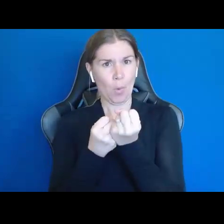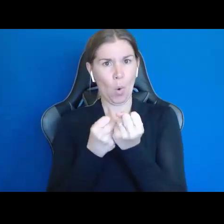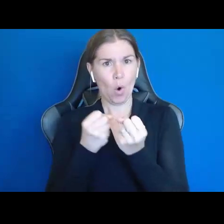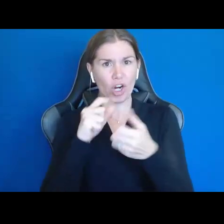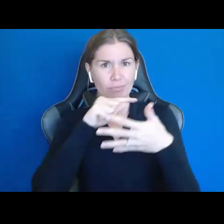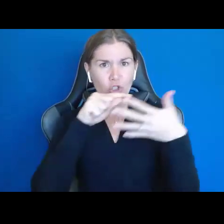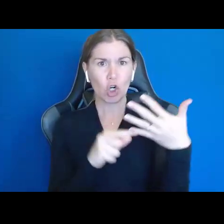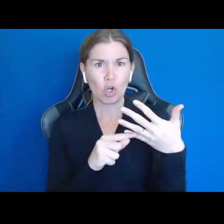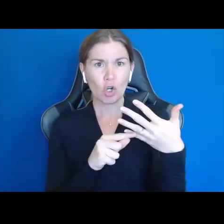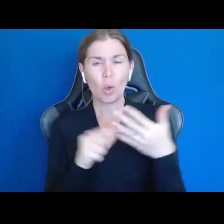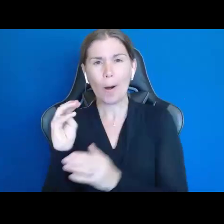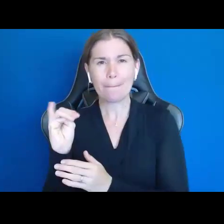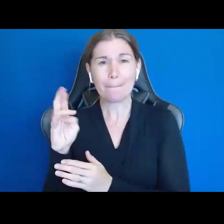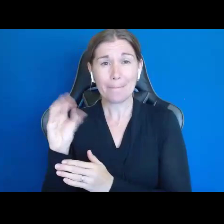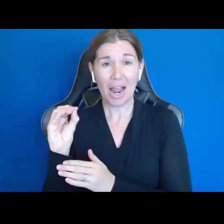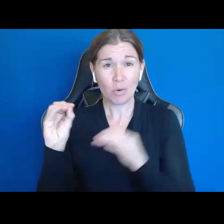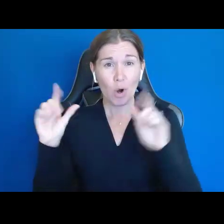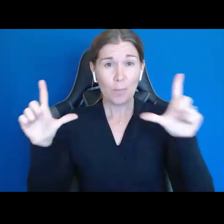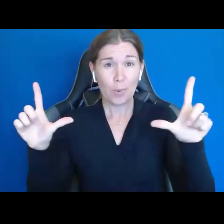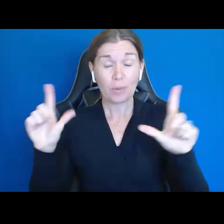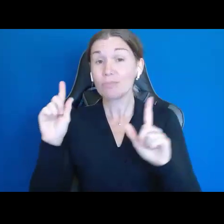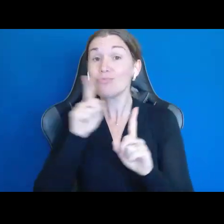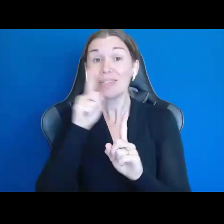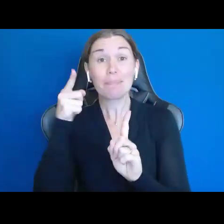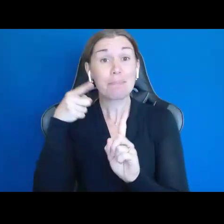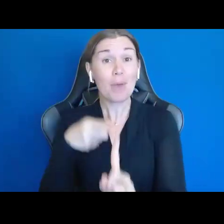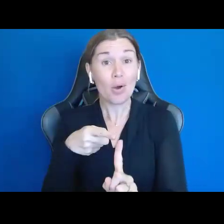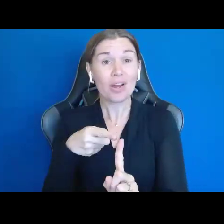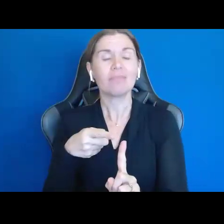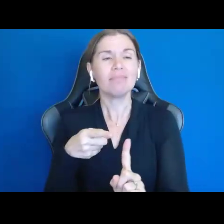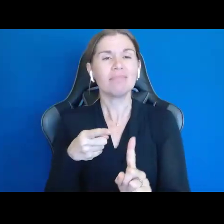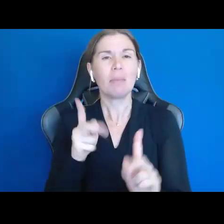when it gets very formal. The key here is that we get people together.